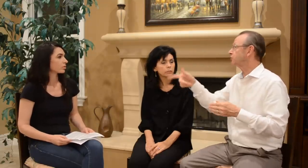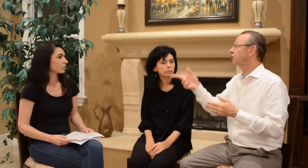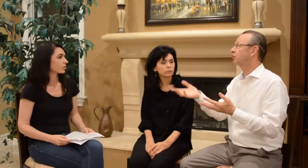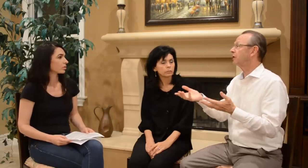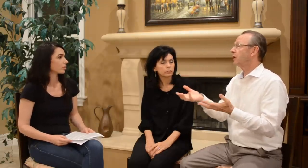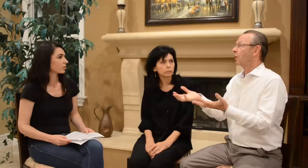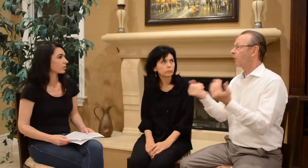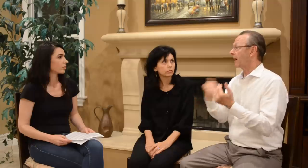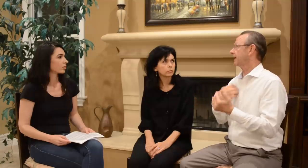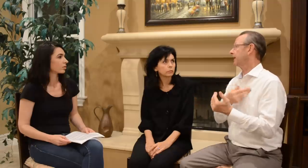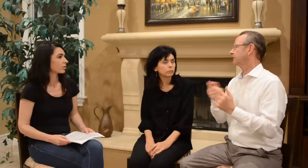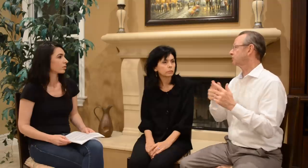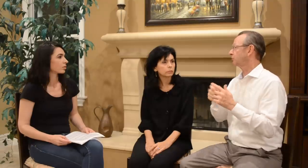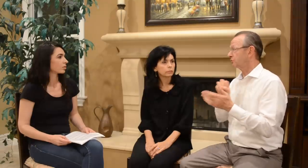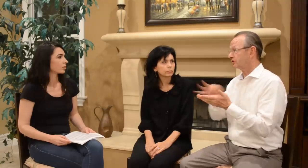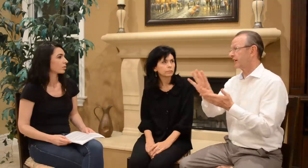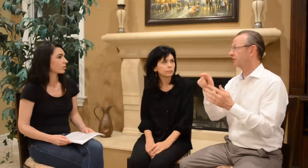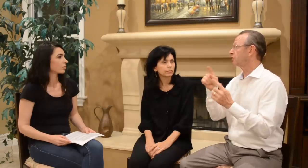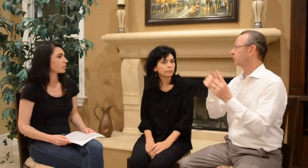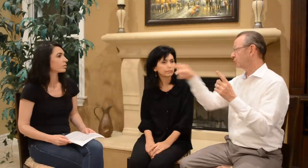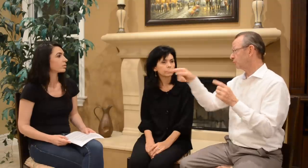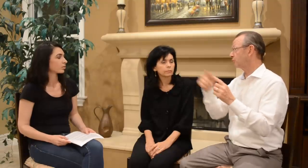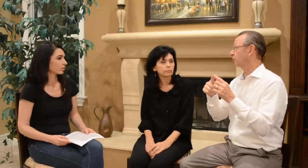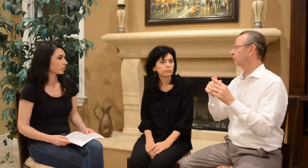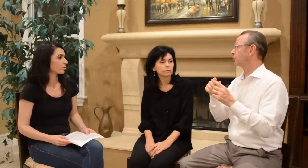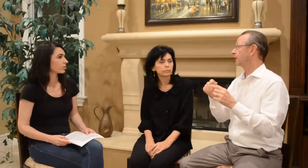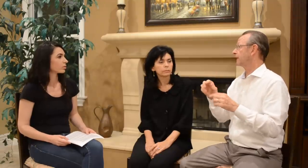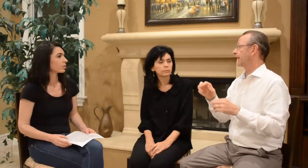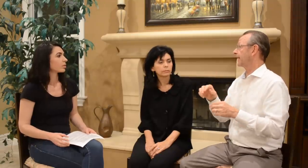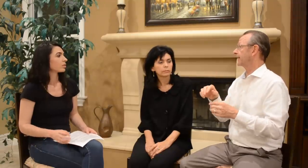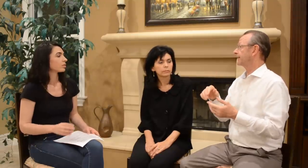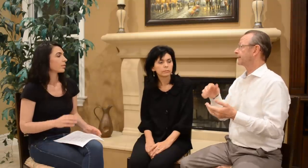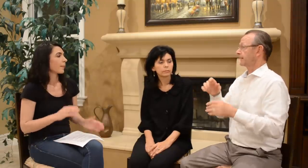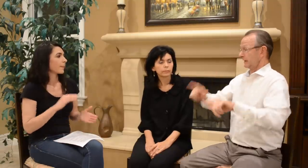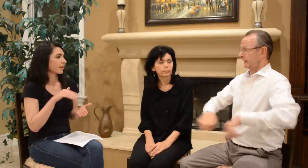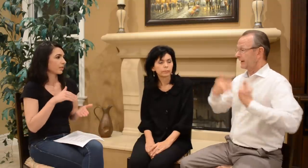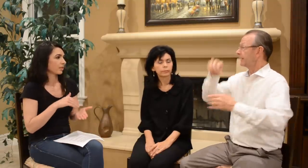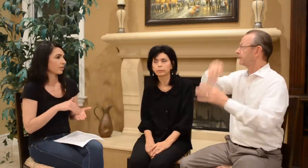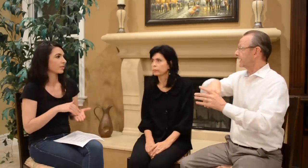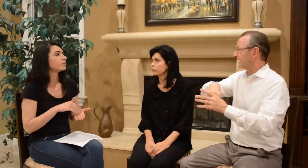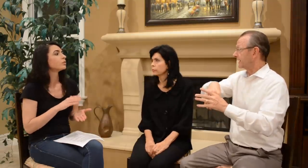you wanted us to send you to a live-in